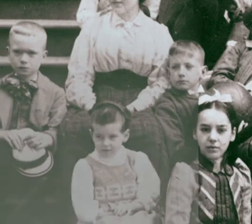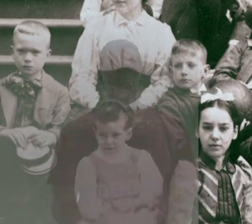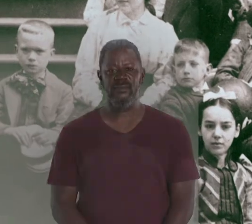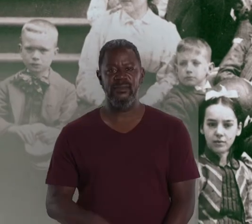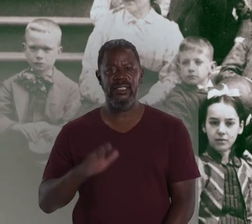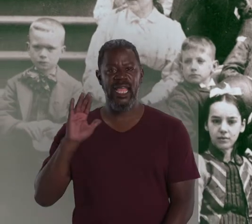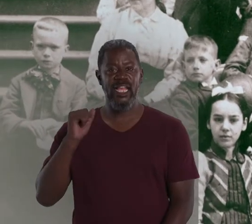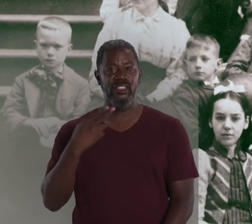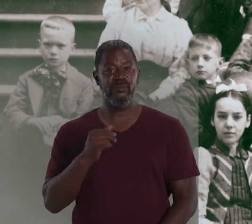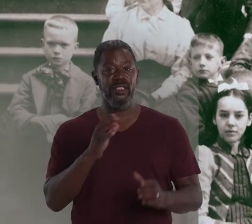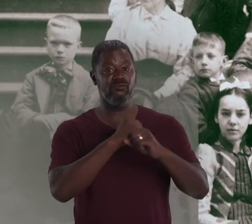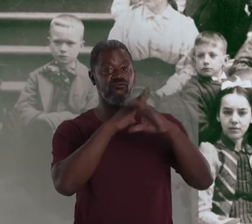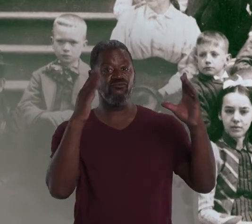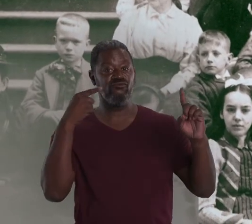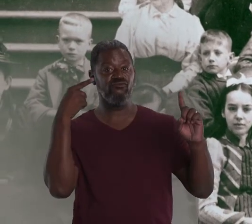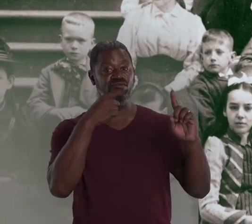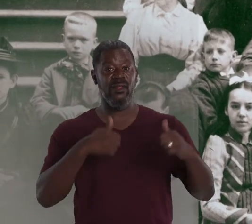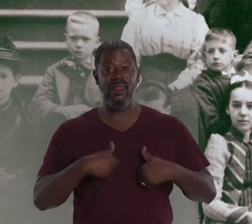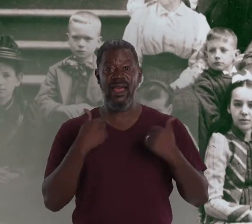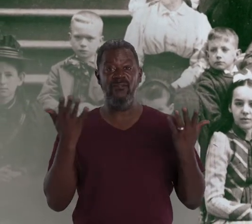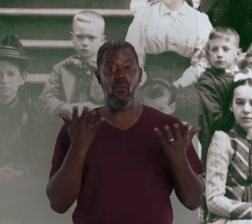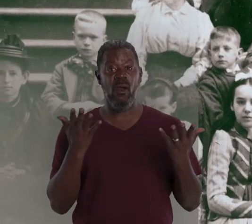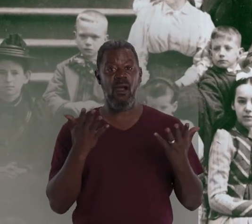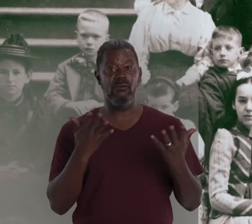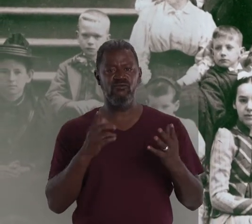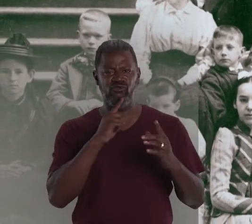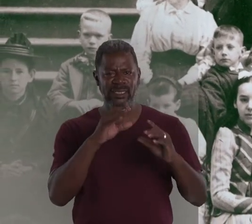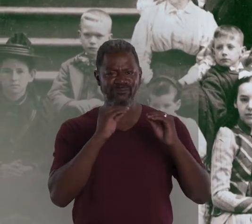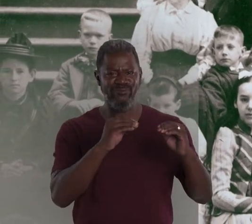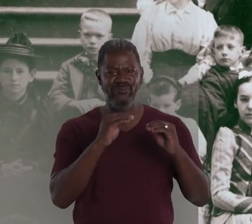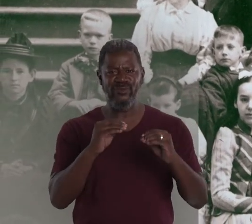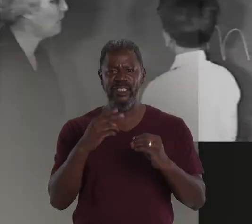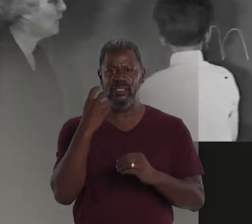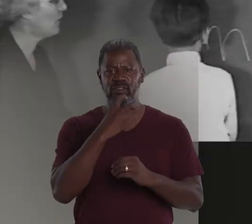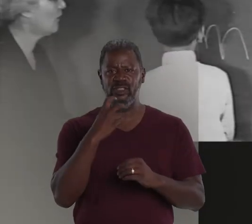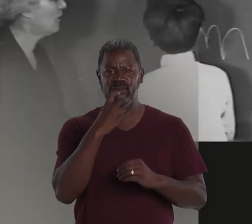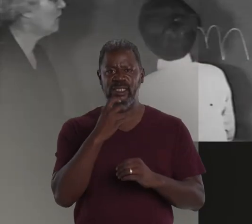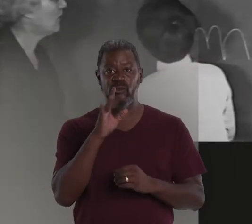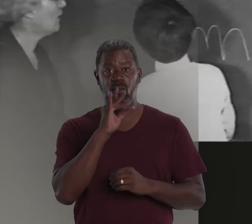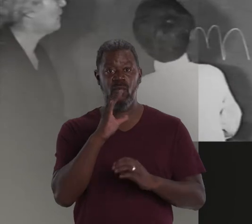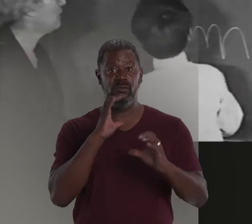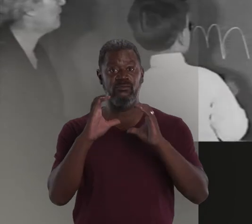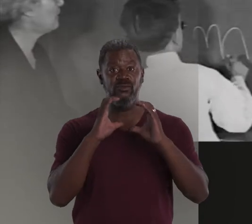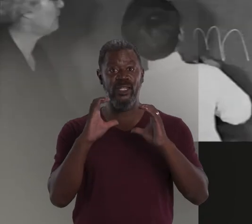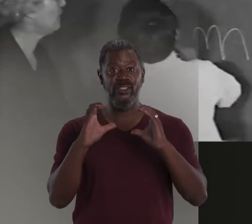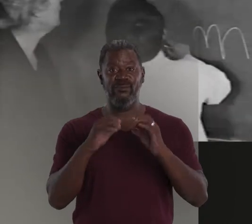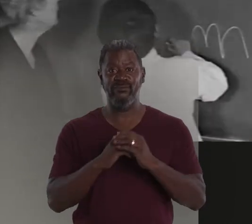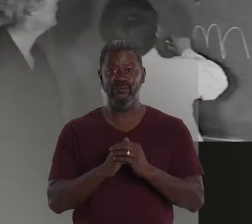That's what he saw as his mission in life. In particular teaching of speech and oral communication.